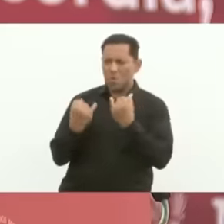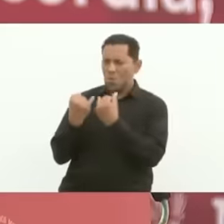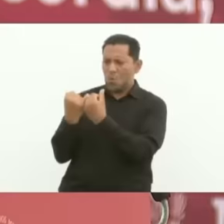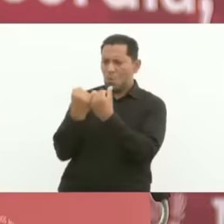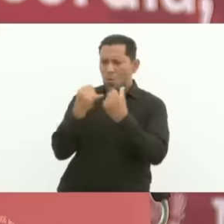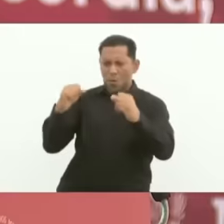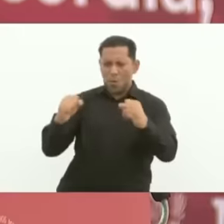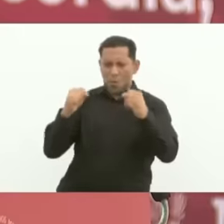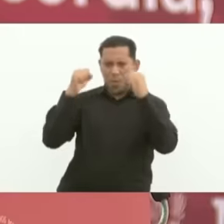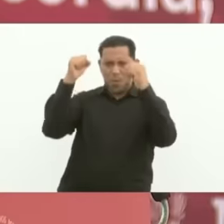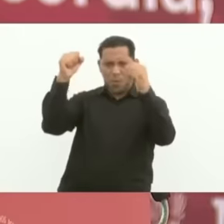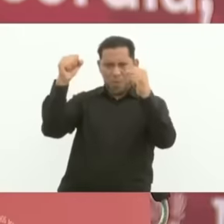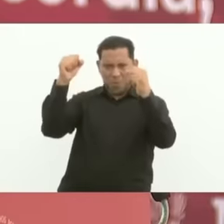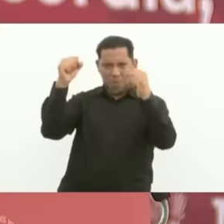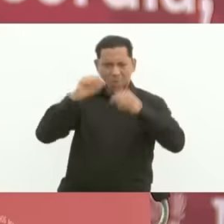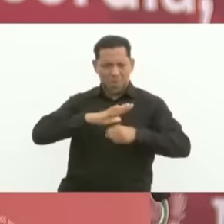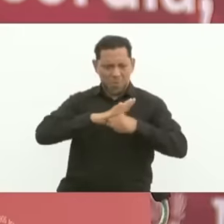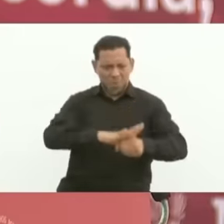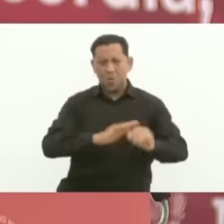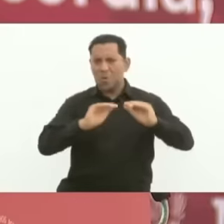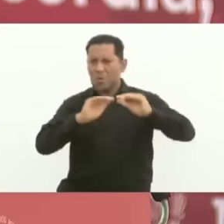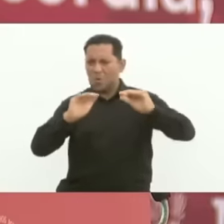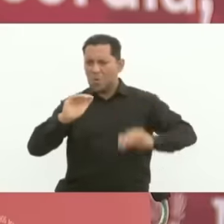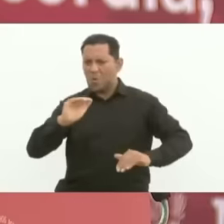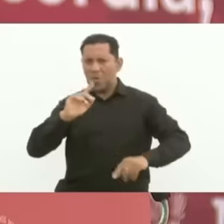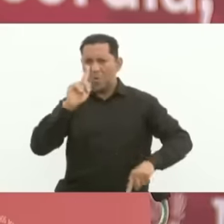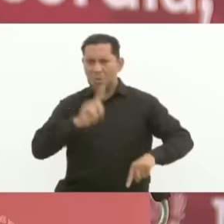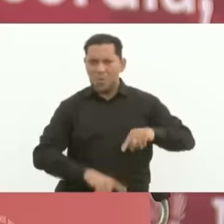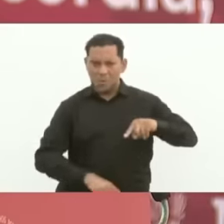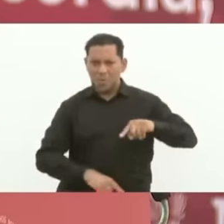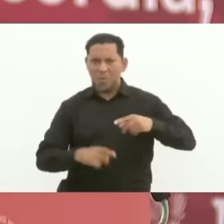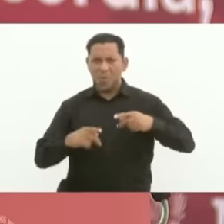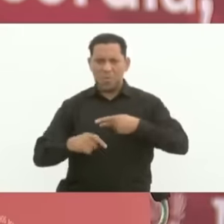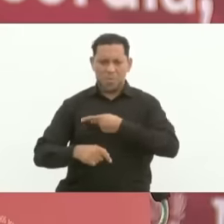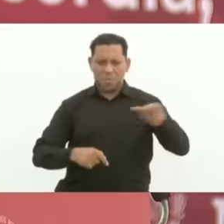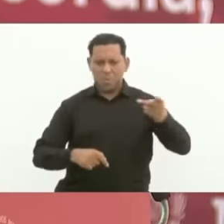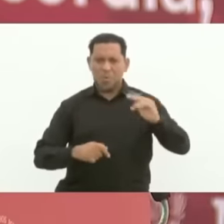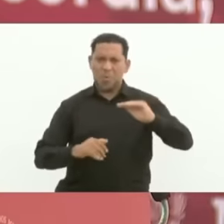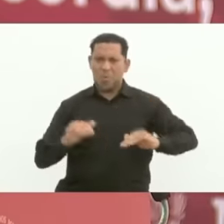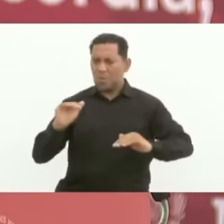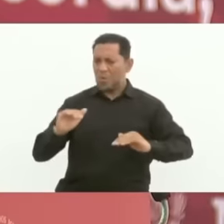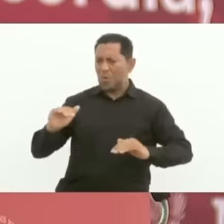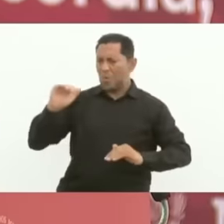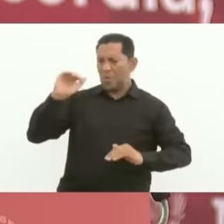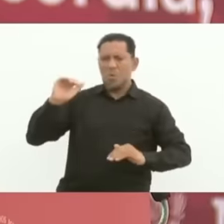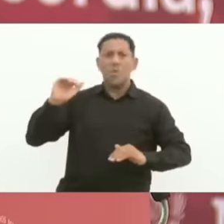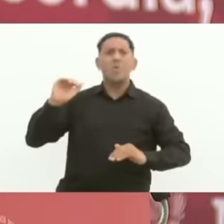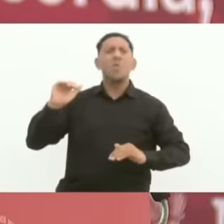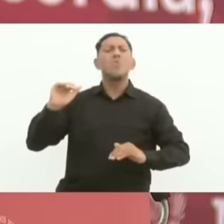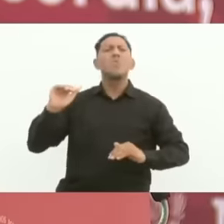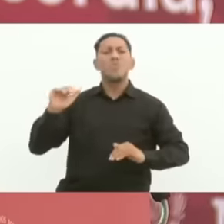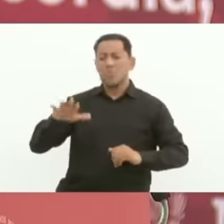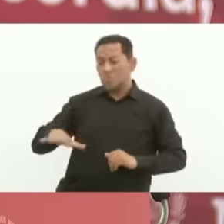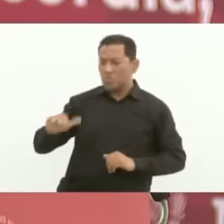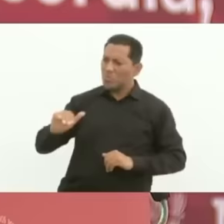below discrimination and below poverty above those below and long live the people of